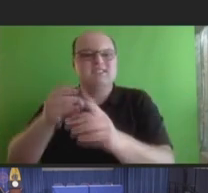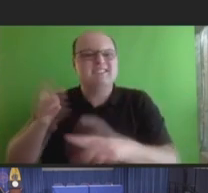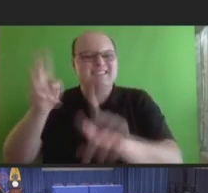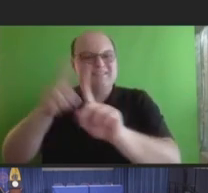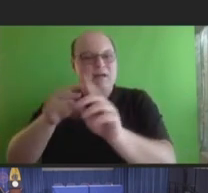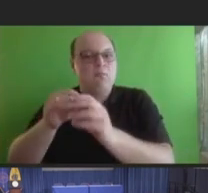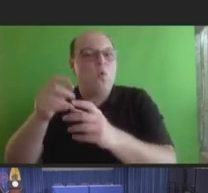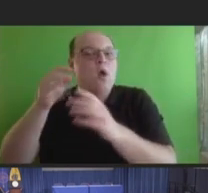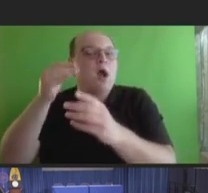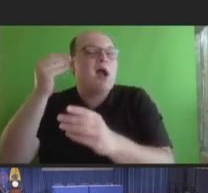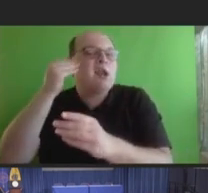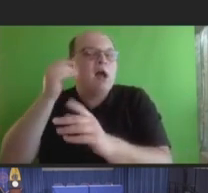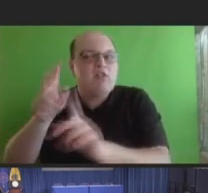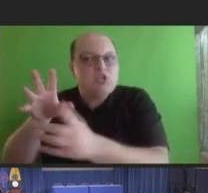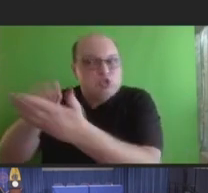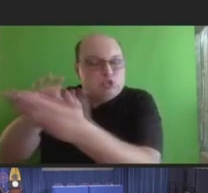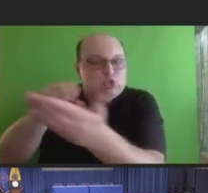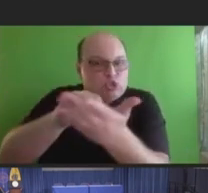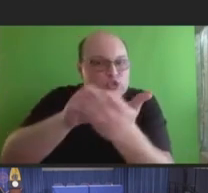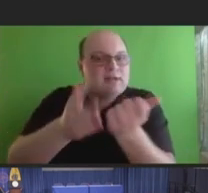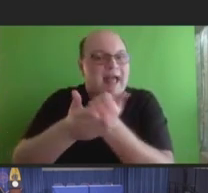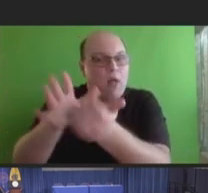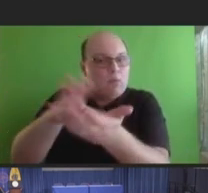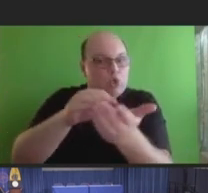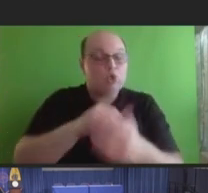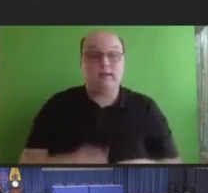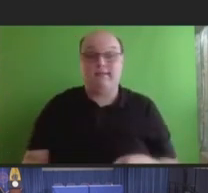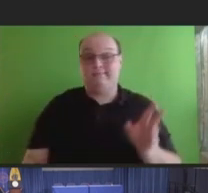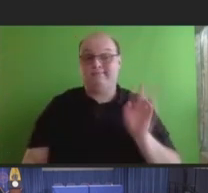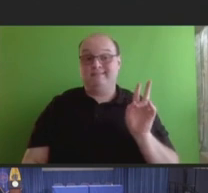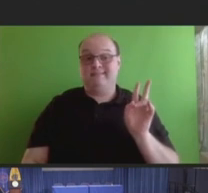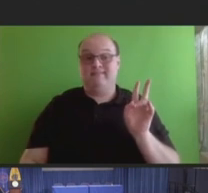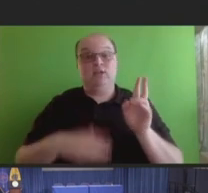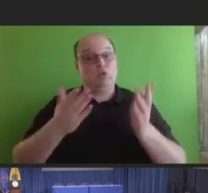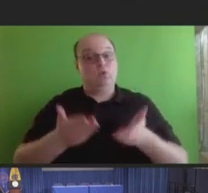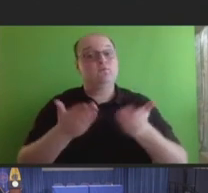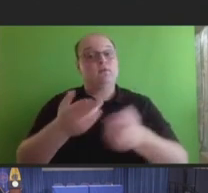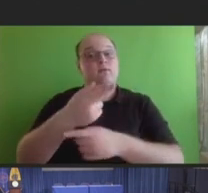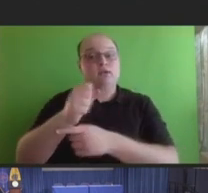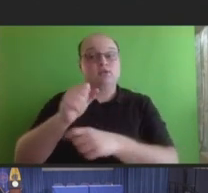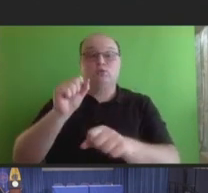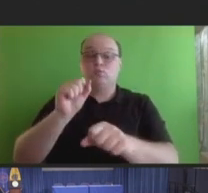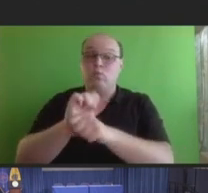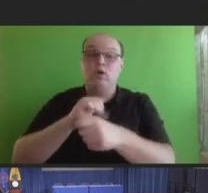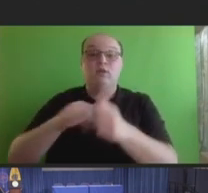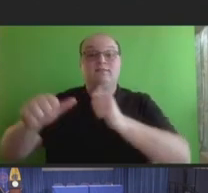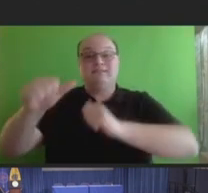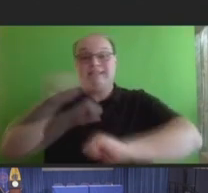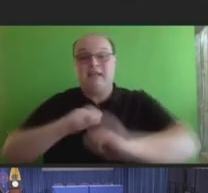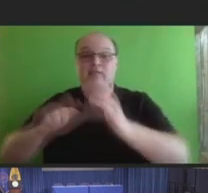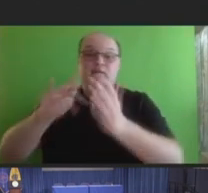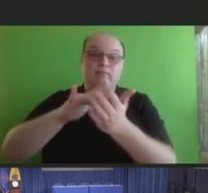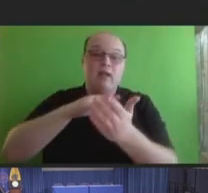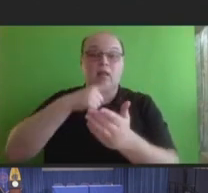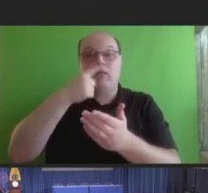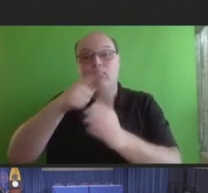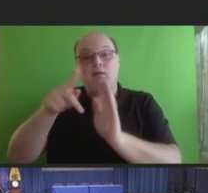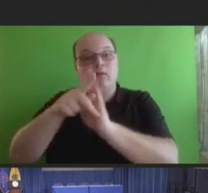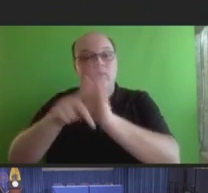Seven, NVAC recommends HHS work with scientific, medical, and public policy groups to develop